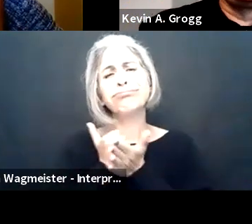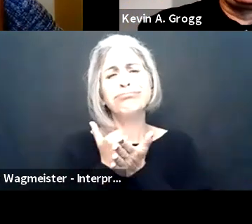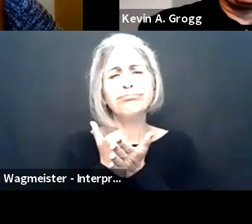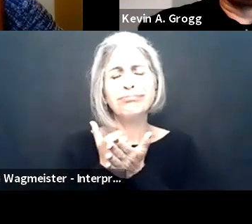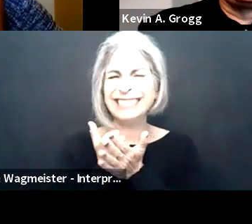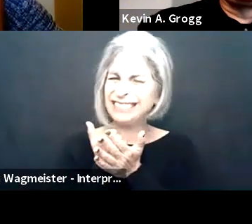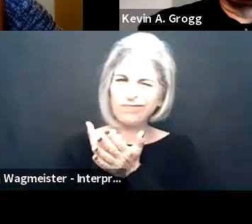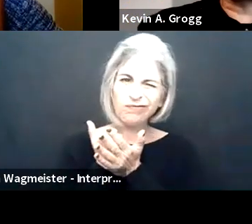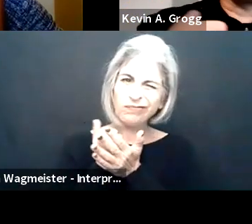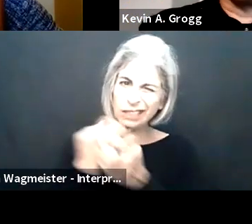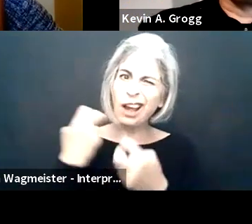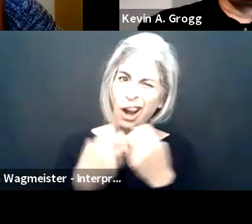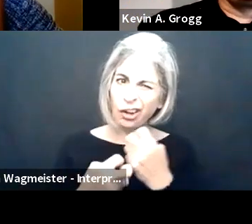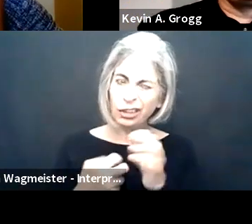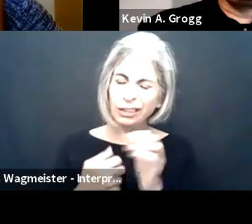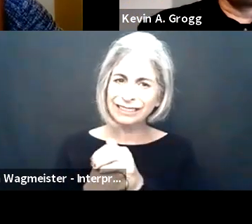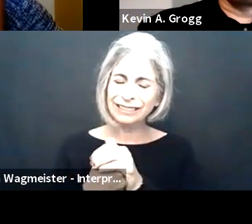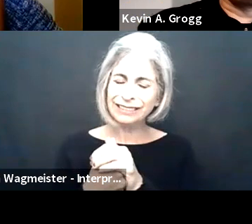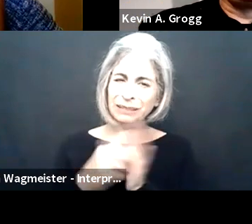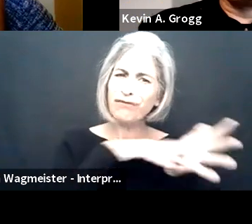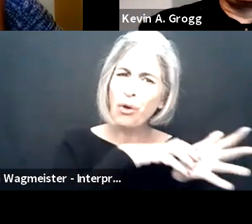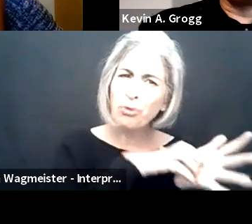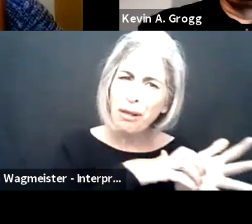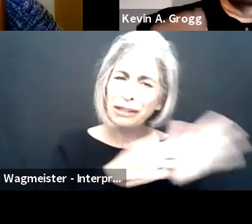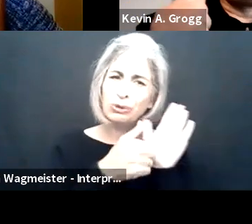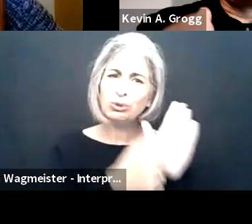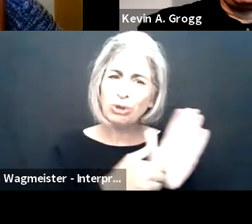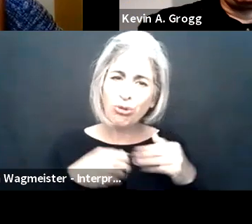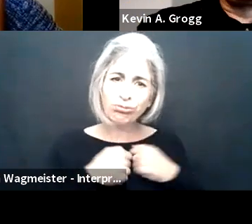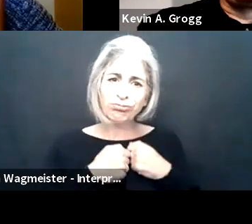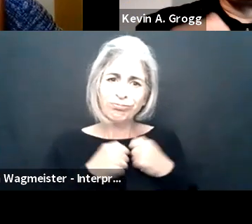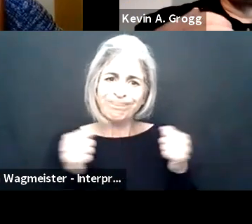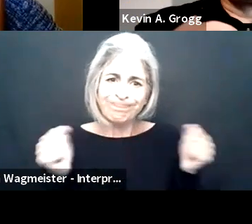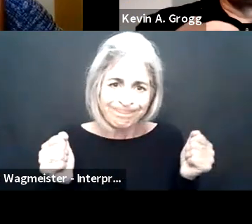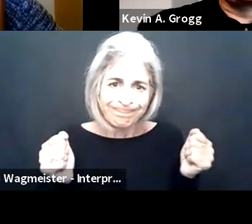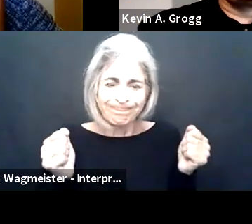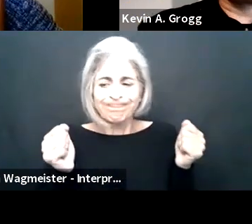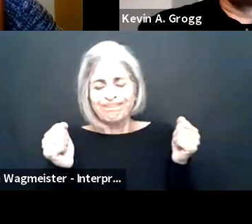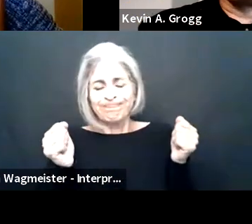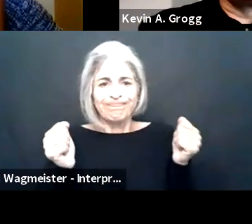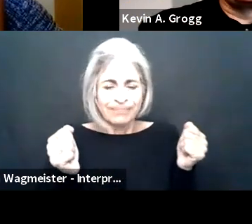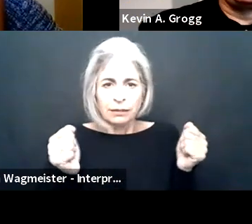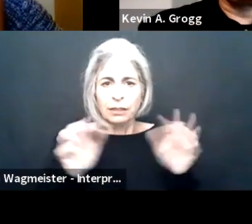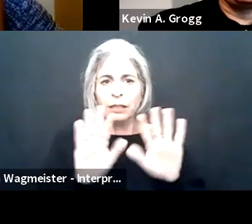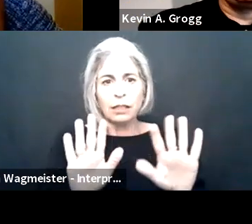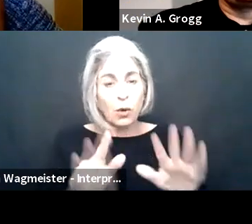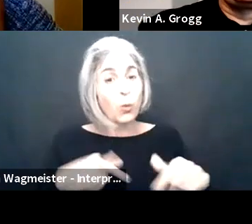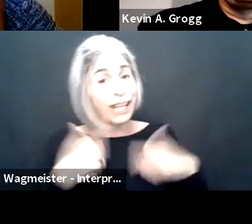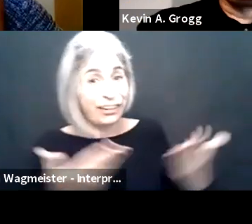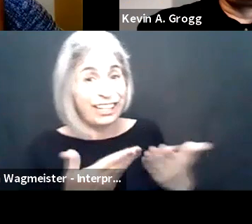Because it's tough to ask for help. It is tough to reach out and show vulnerability.